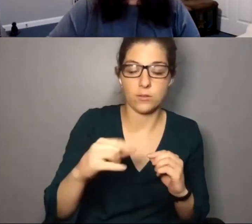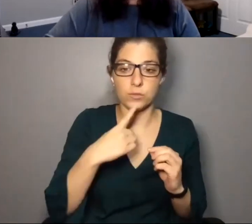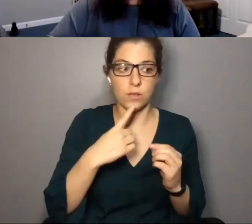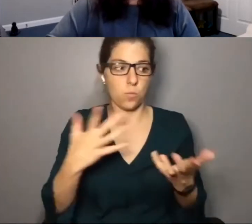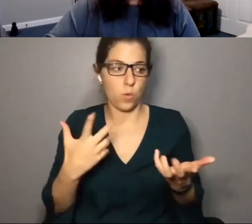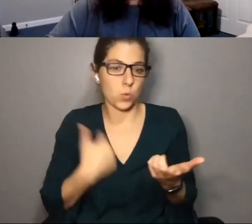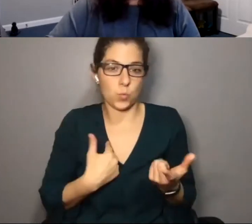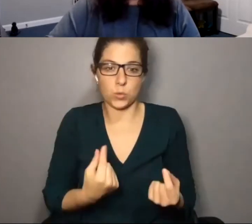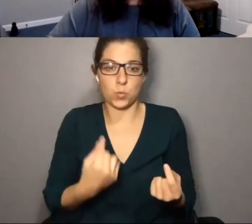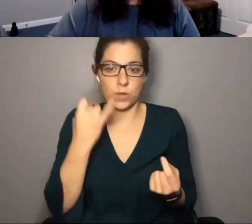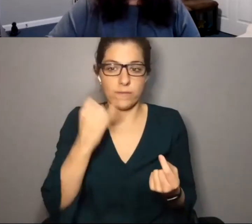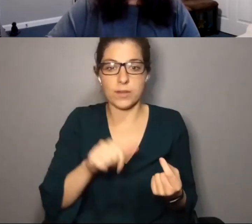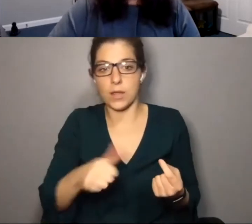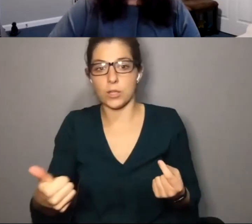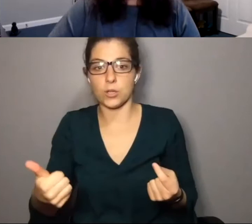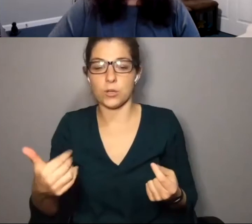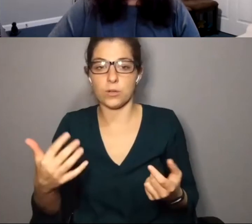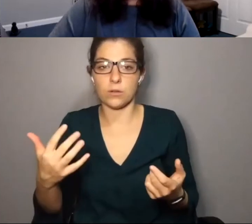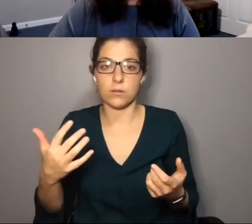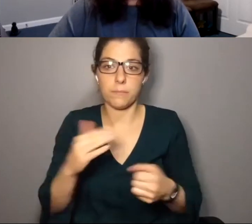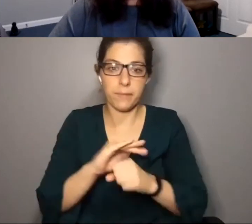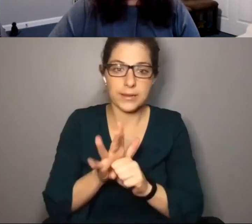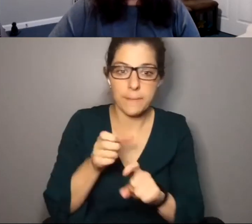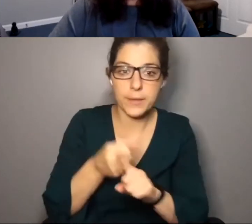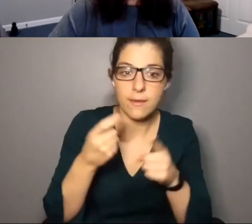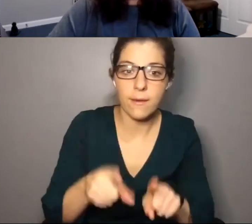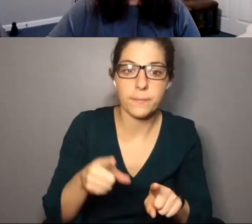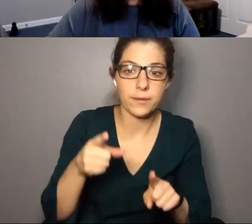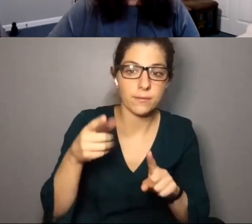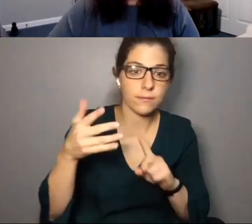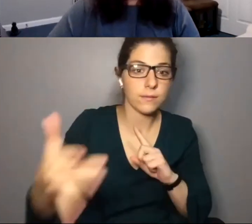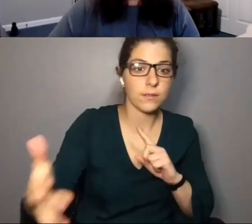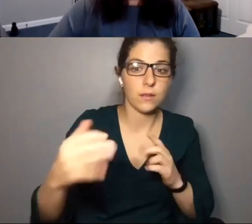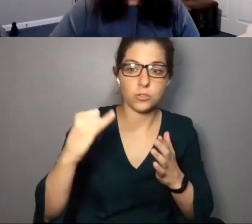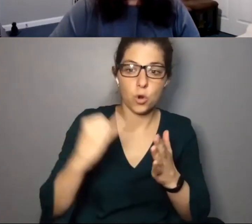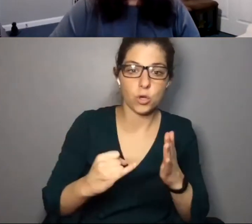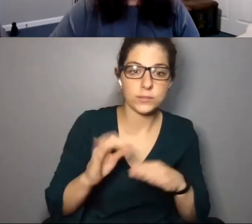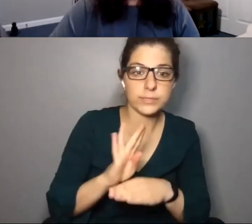everybody about to say, what do we do if there's another pandemic in the future as an arts industry or